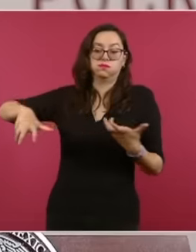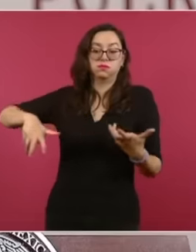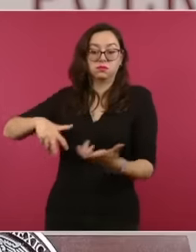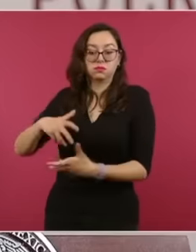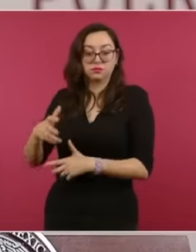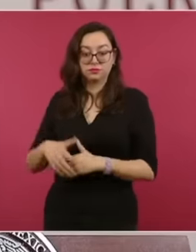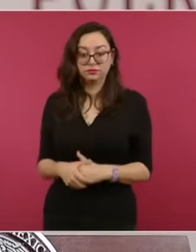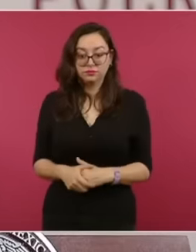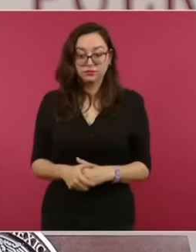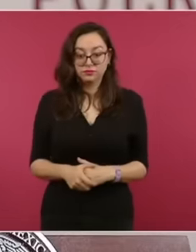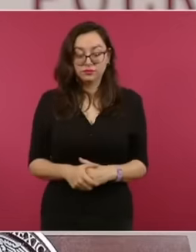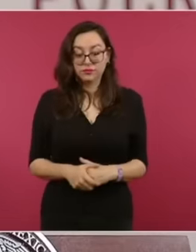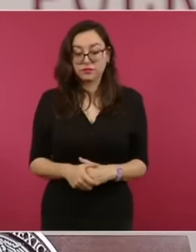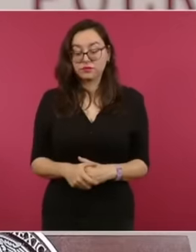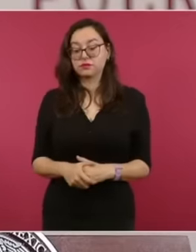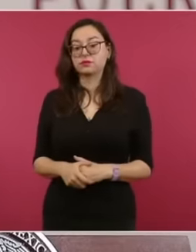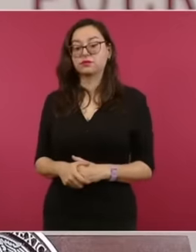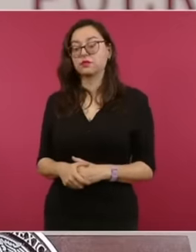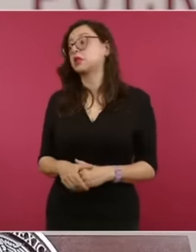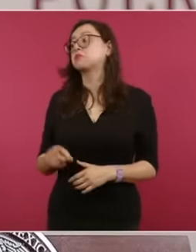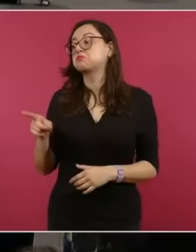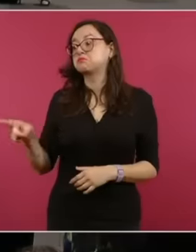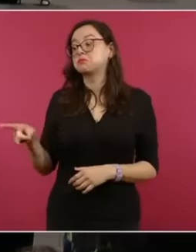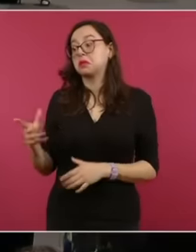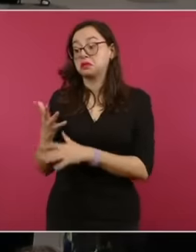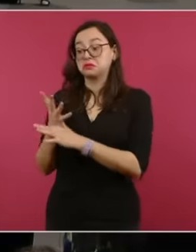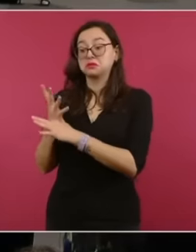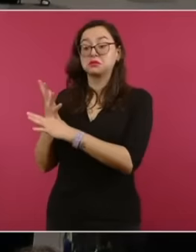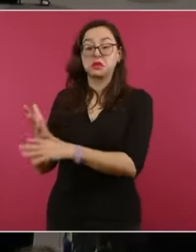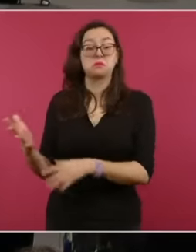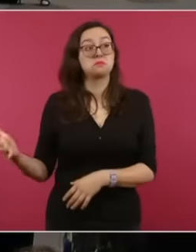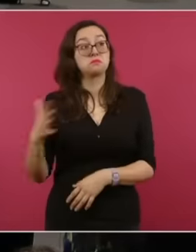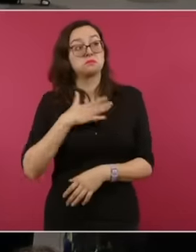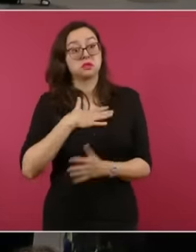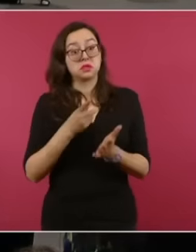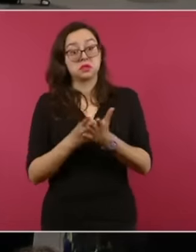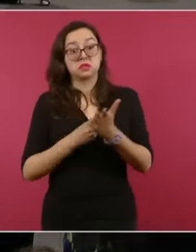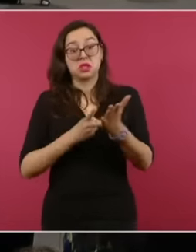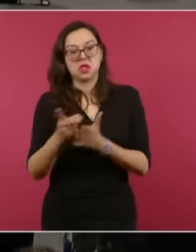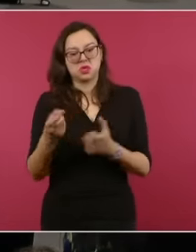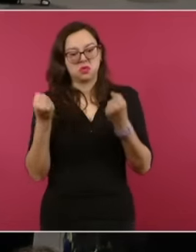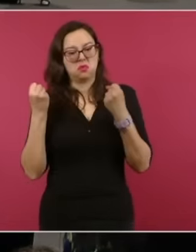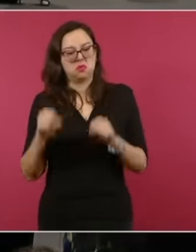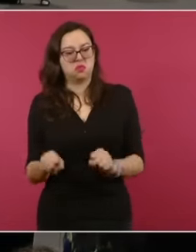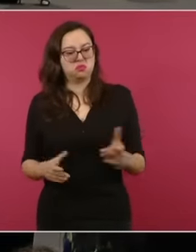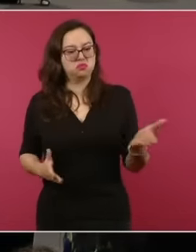right to force. Mexico, Mr. President, Madam Chancellor, responds with the force of